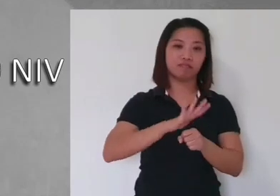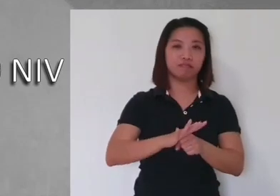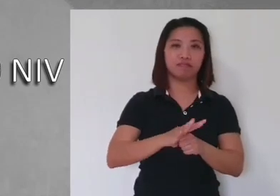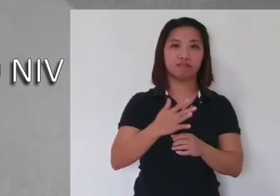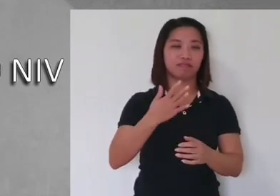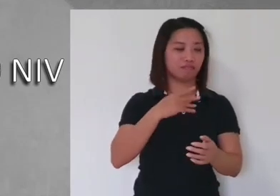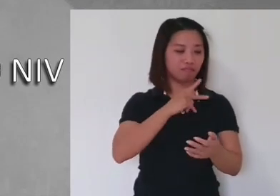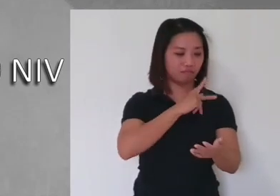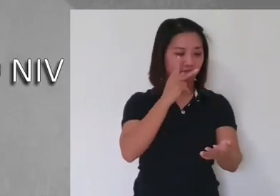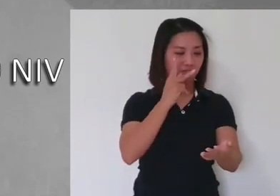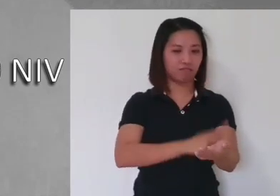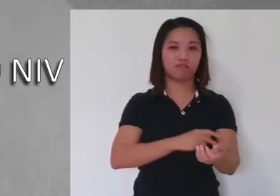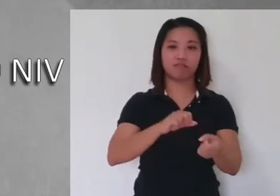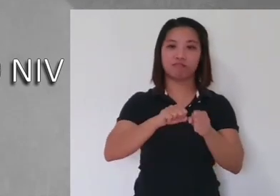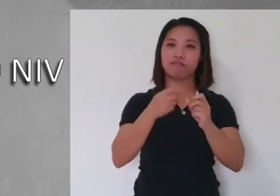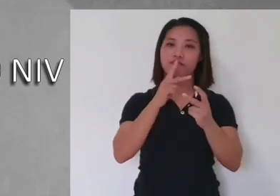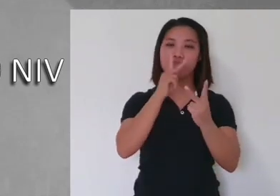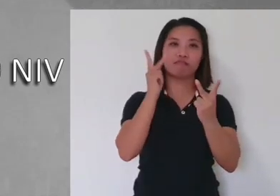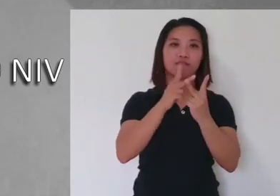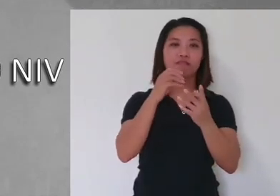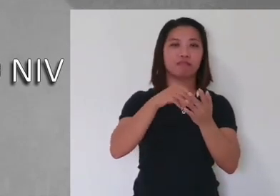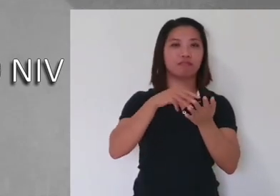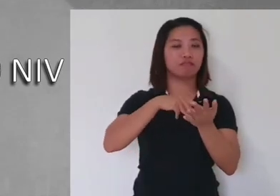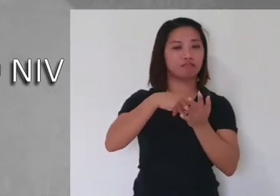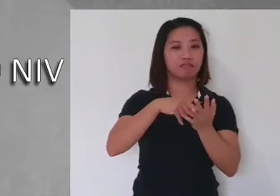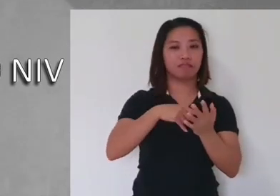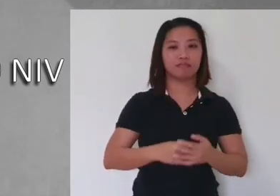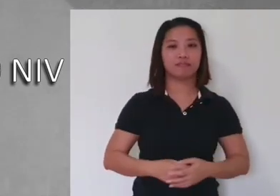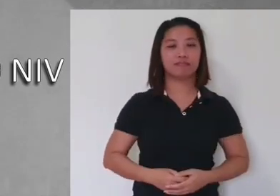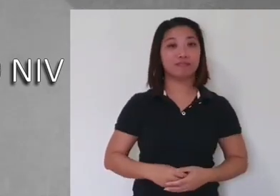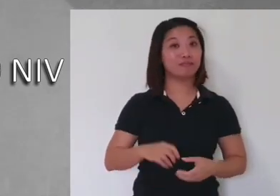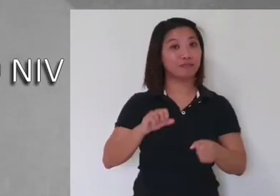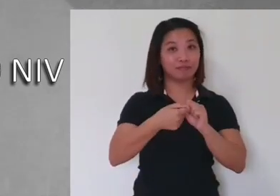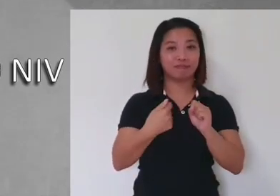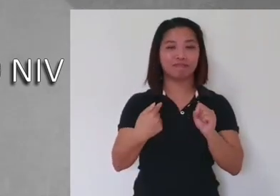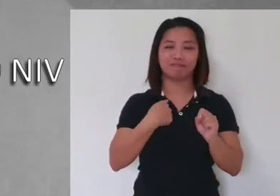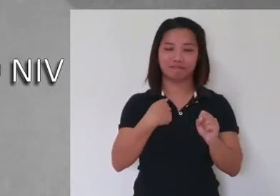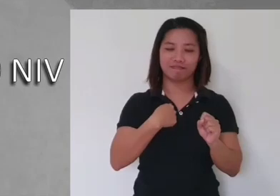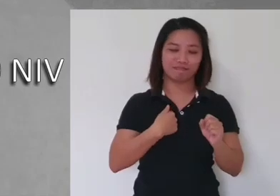for My power is made perfect in weakness.' Therefore I will boast all the more